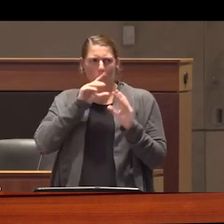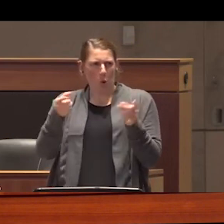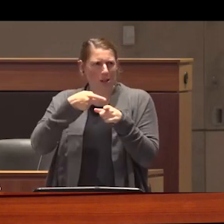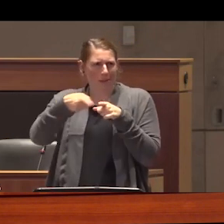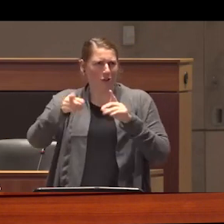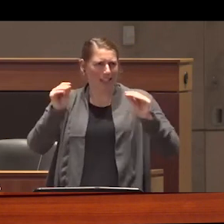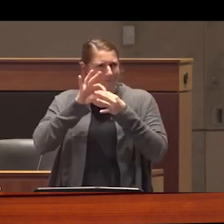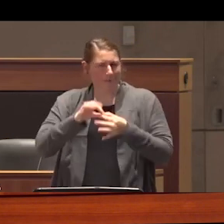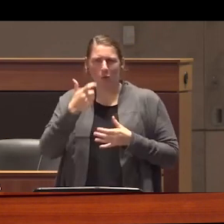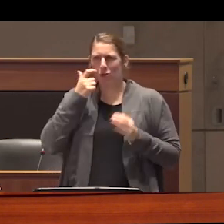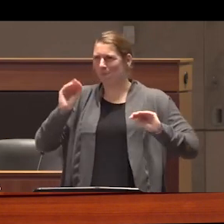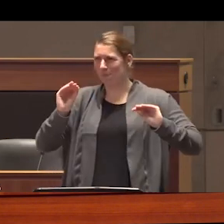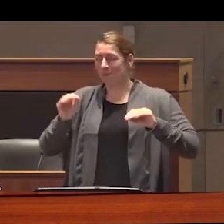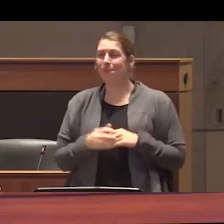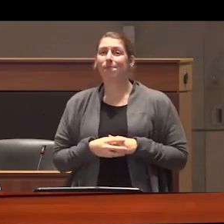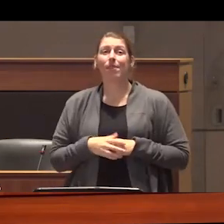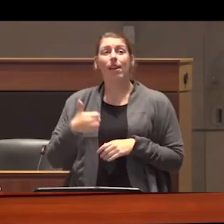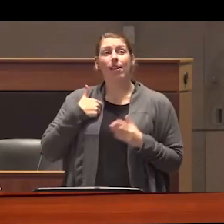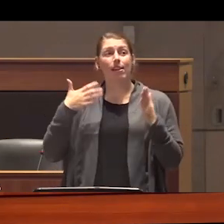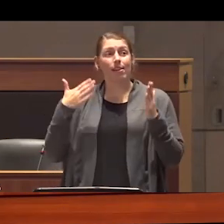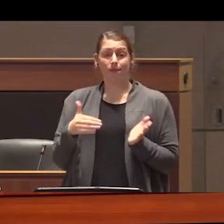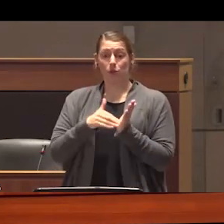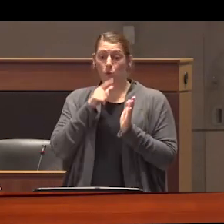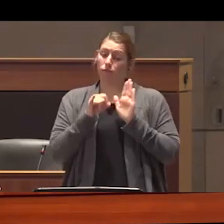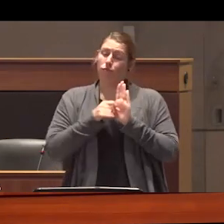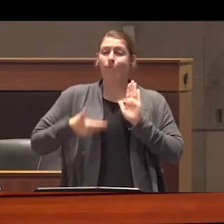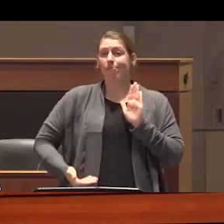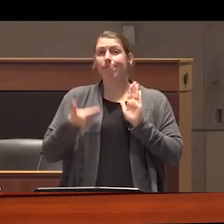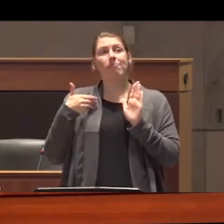in addiction medicine so Canadian Physicians who identify themselves as practicing addiction